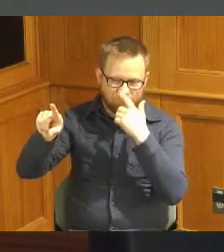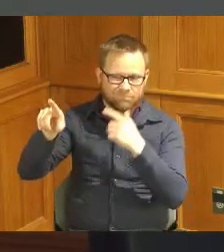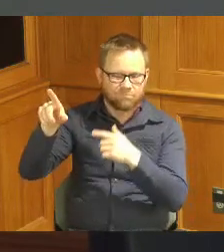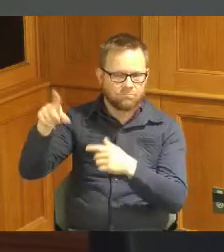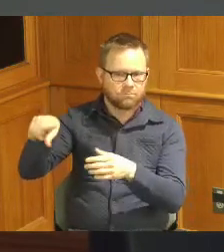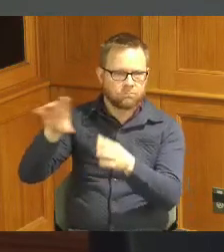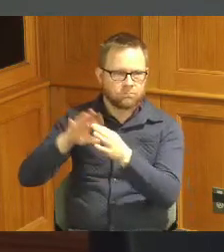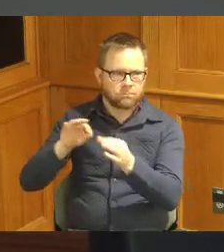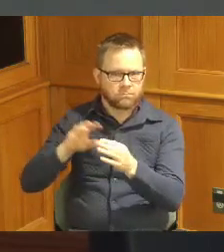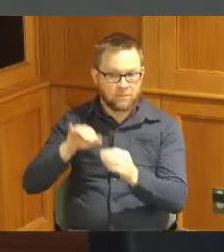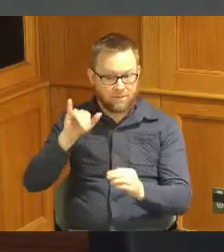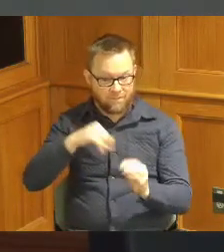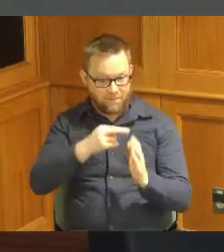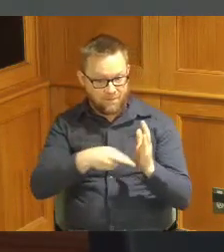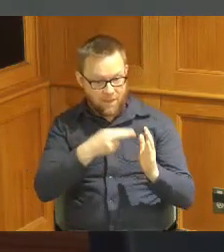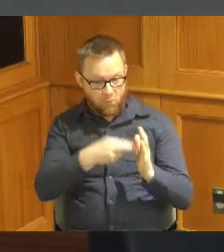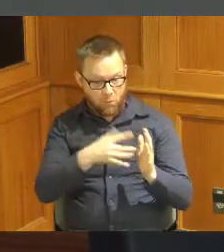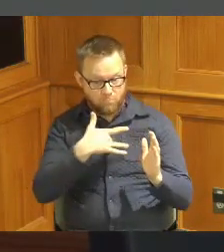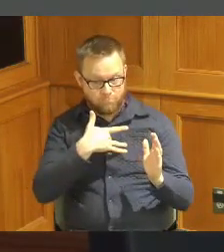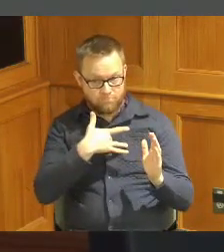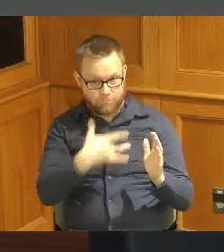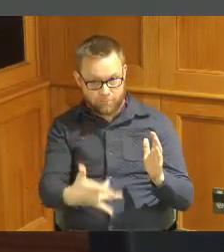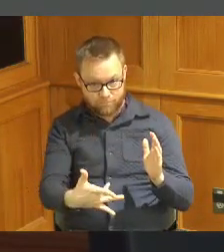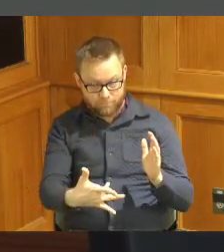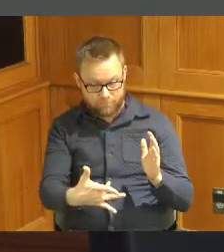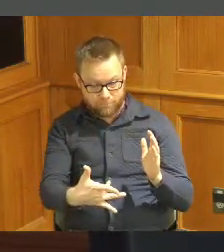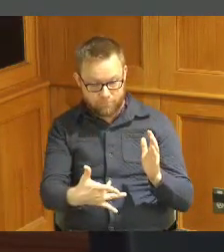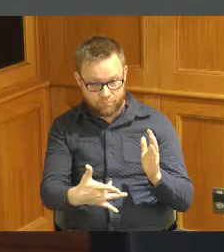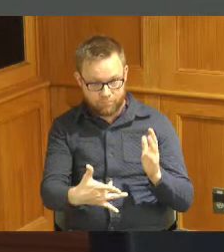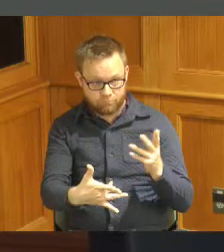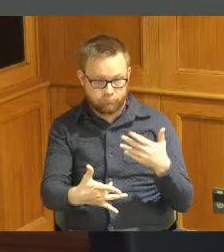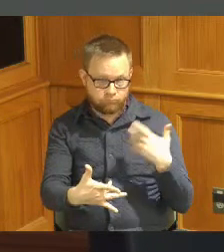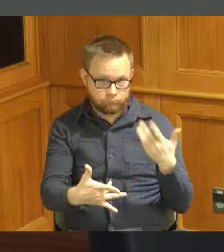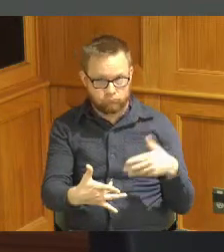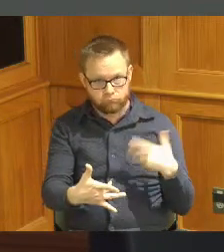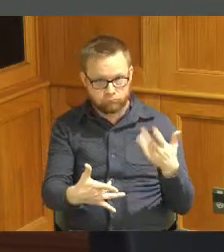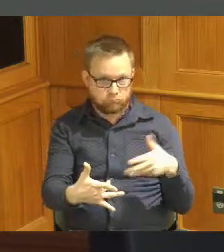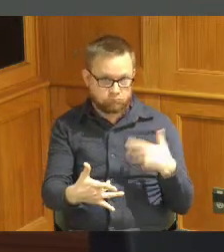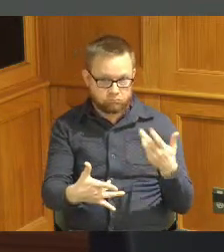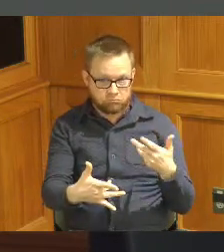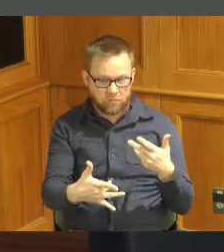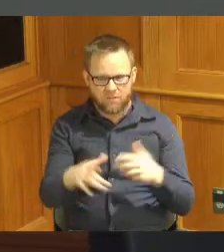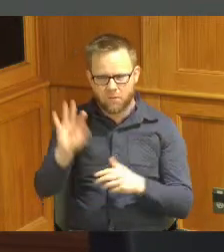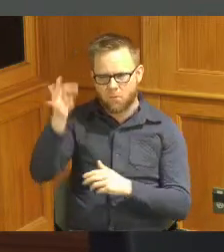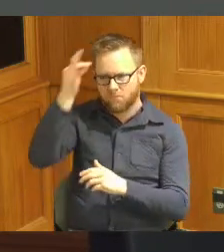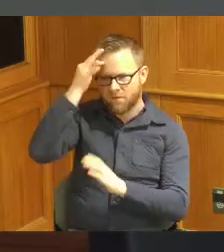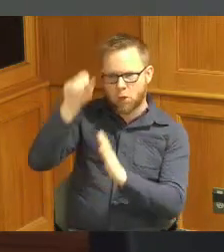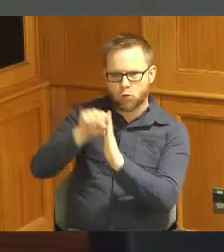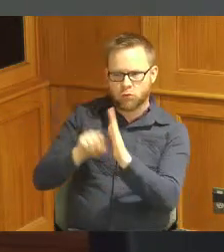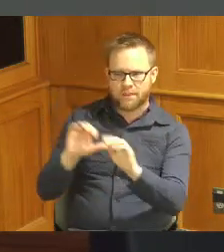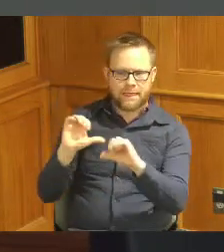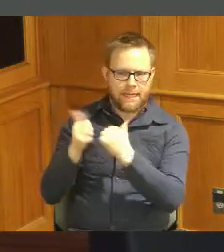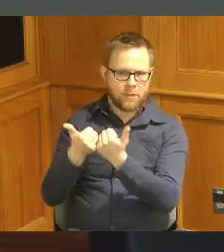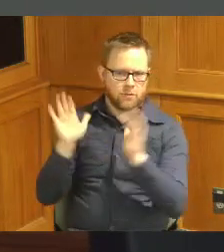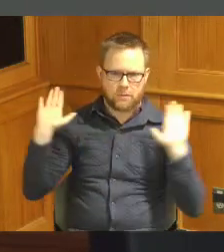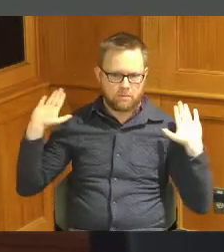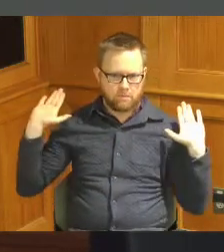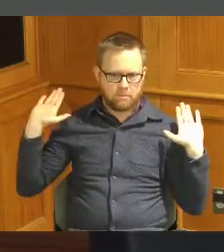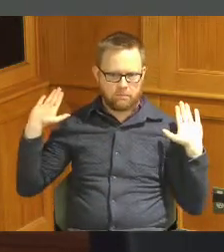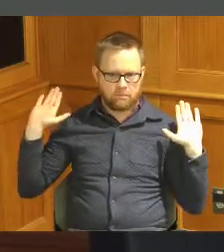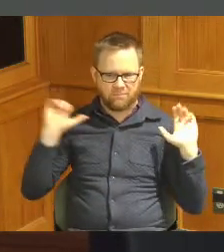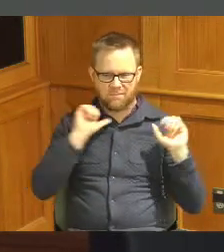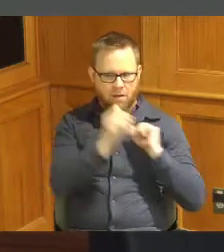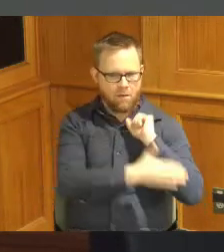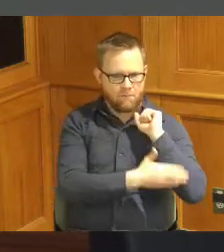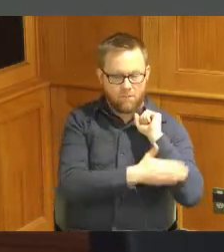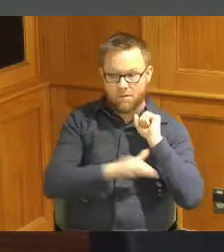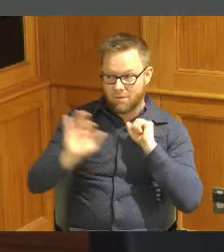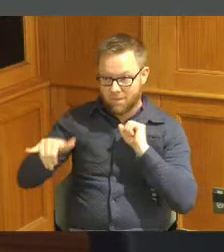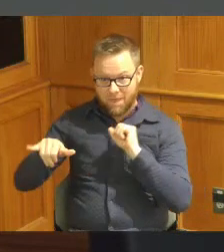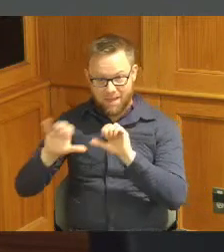that that role is typically reserved for federal and state agencies which have a direct role in